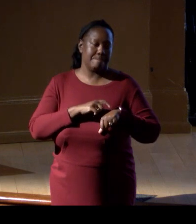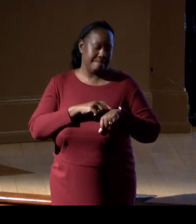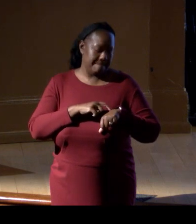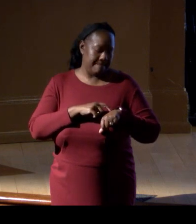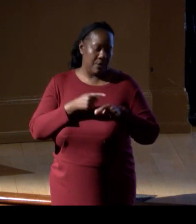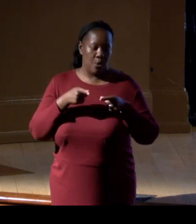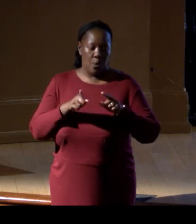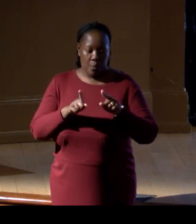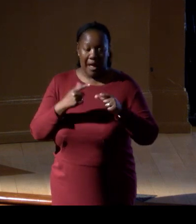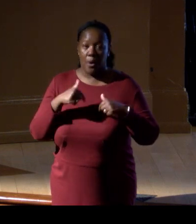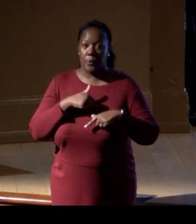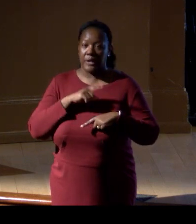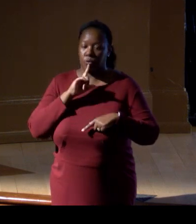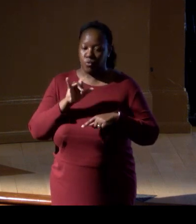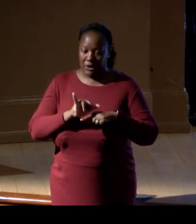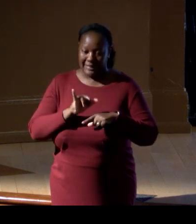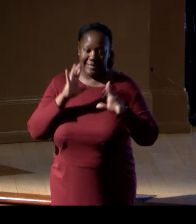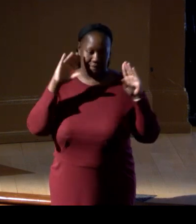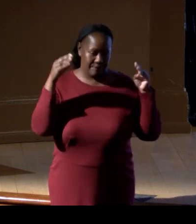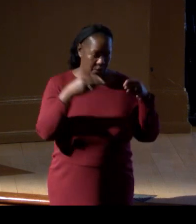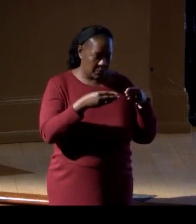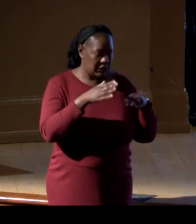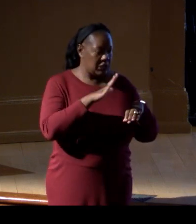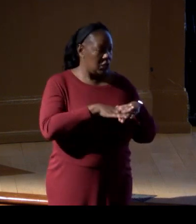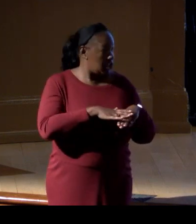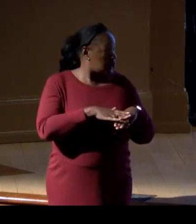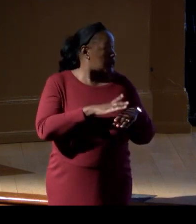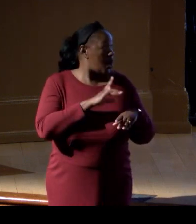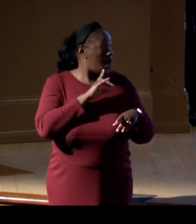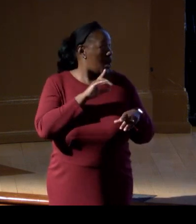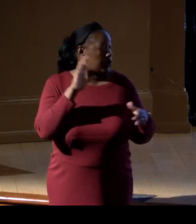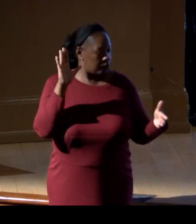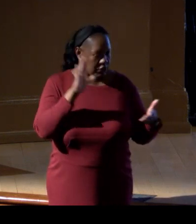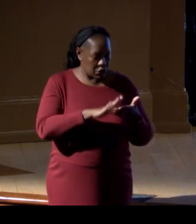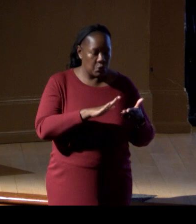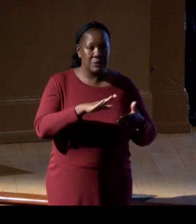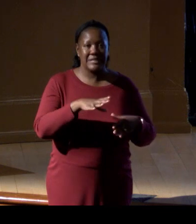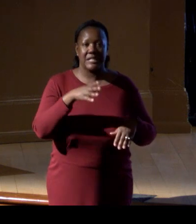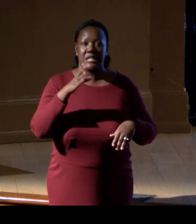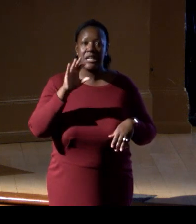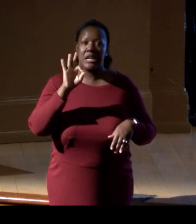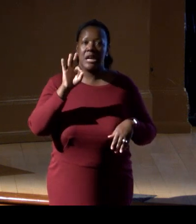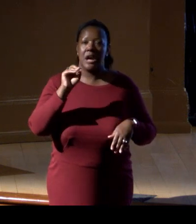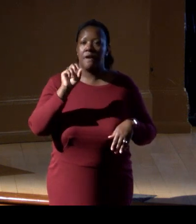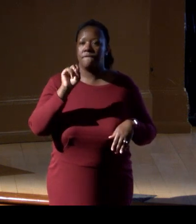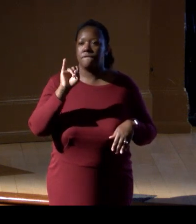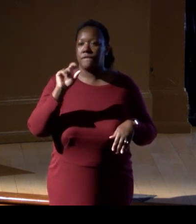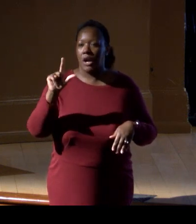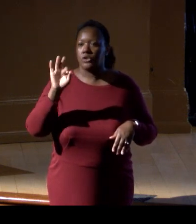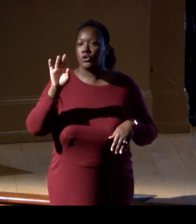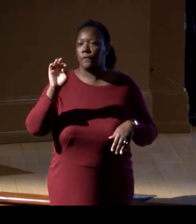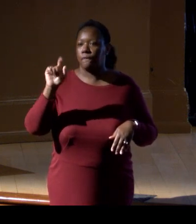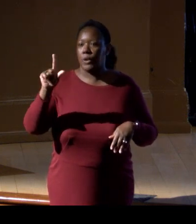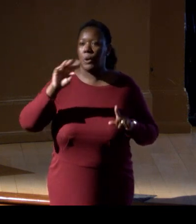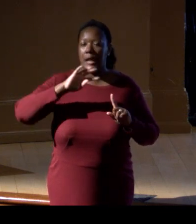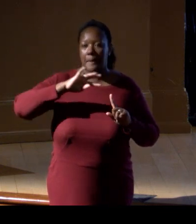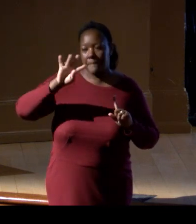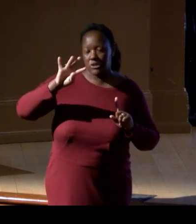what we need to do absolutely of reducing emissions, phase off fossil fuel emissions, and slow down the warming.